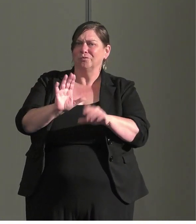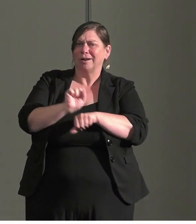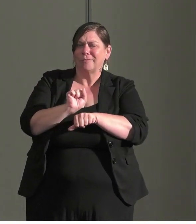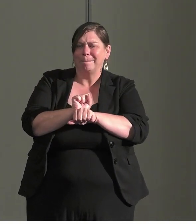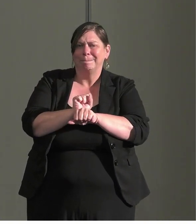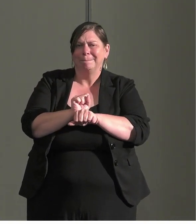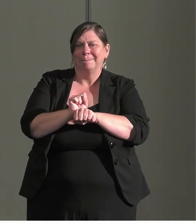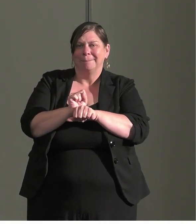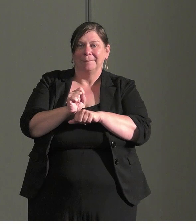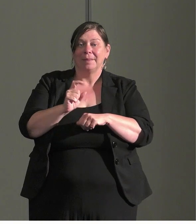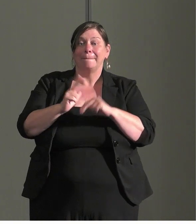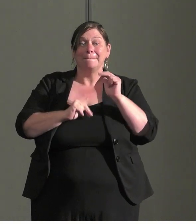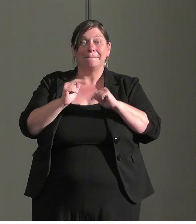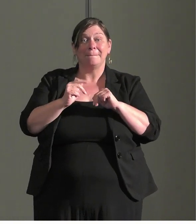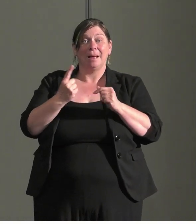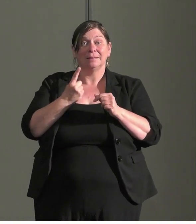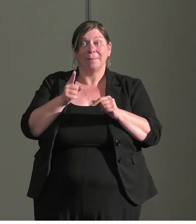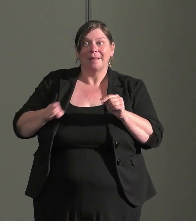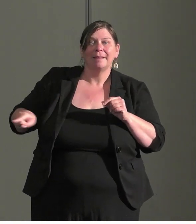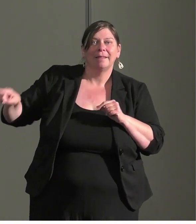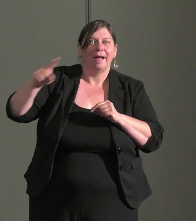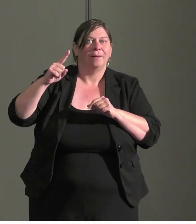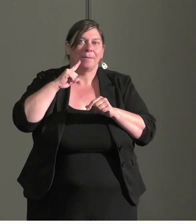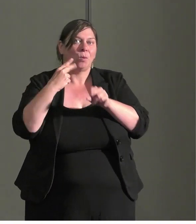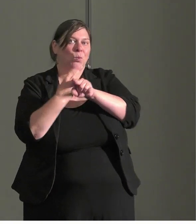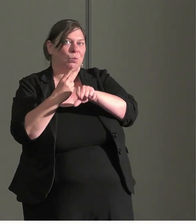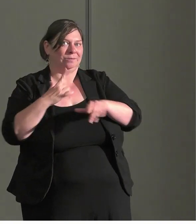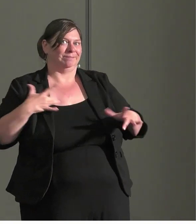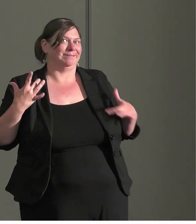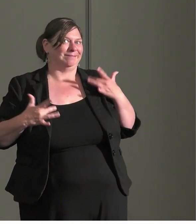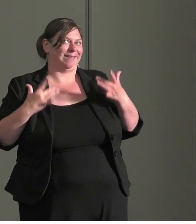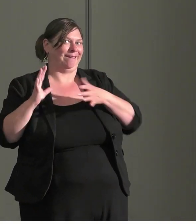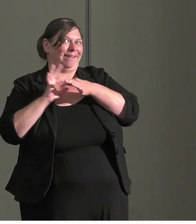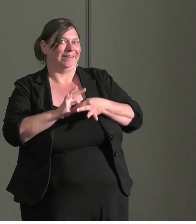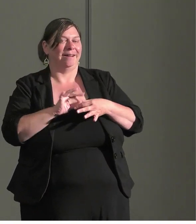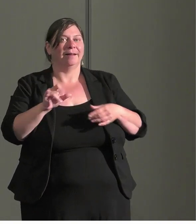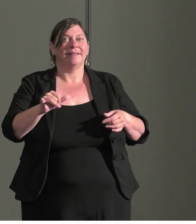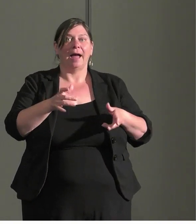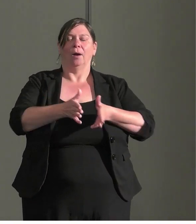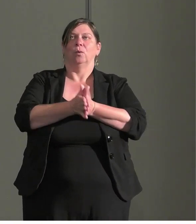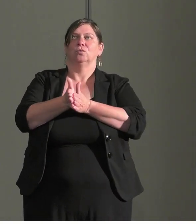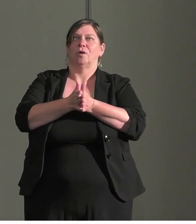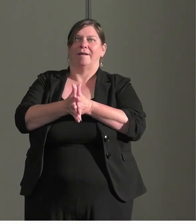that your users are excited about. This drives a whole bunch of customer